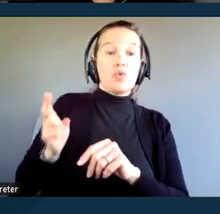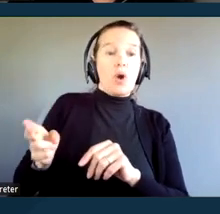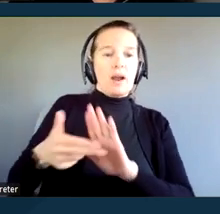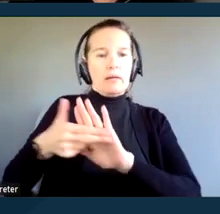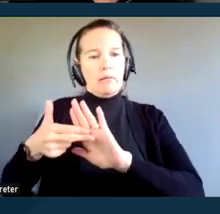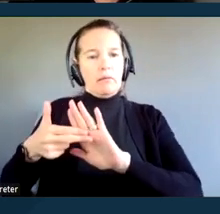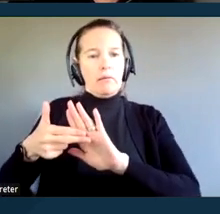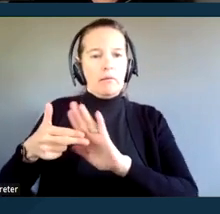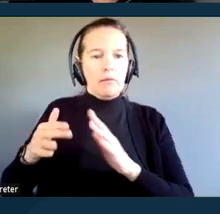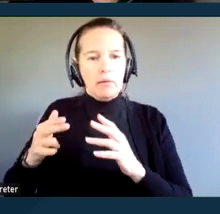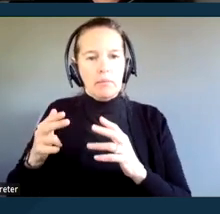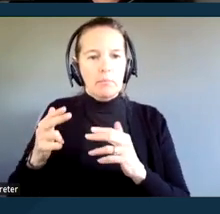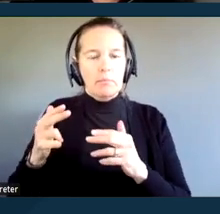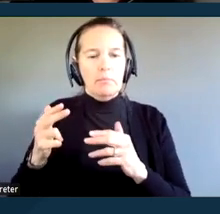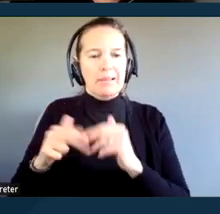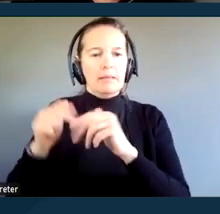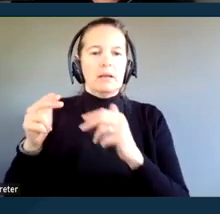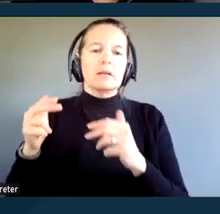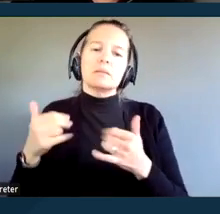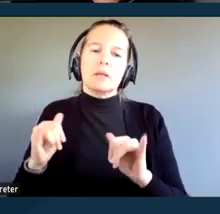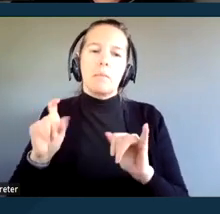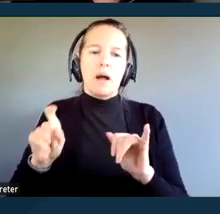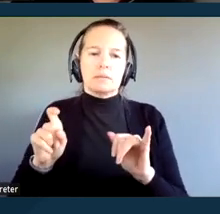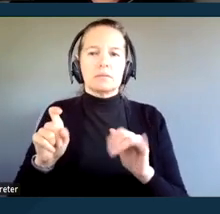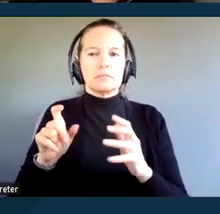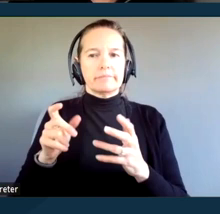that may need to be made to ensure program access for people with disabilities.